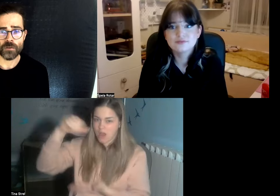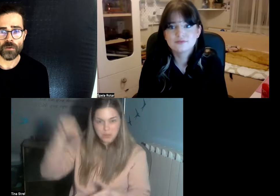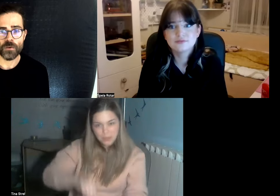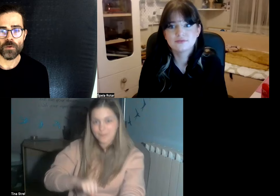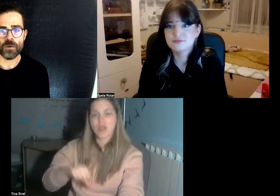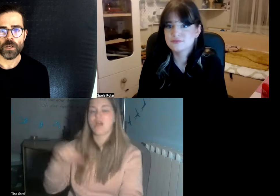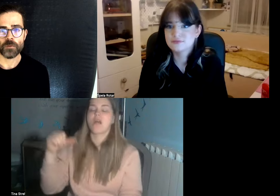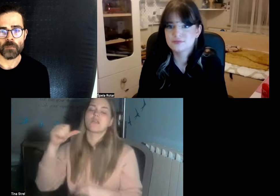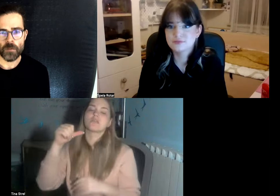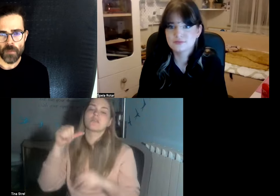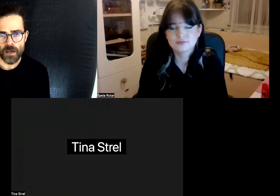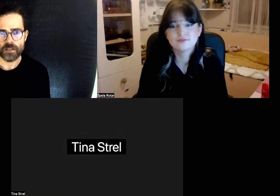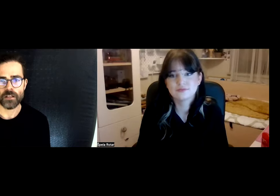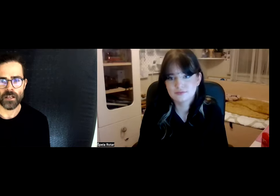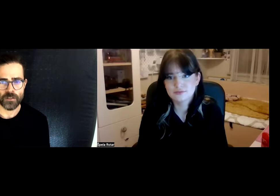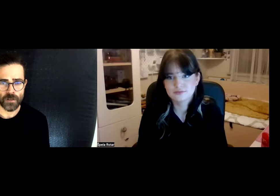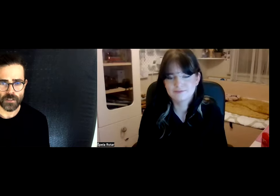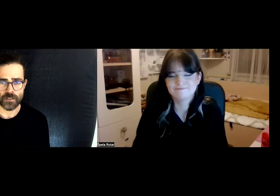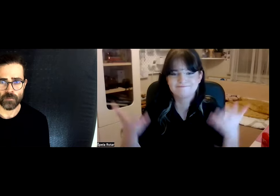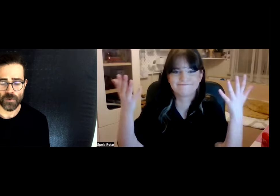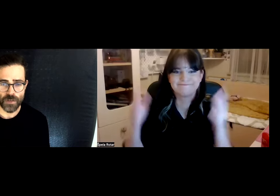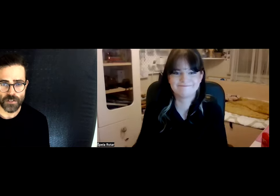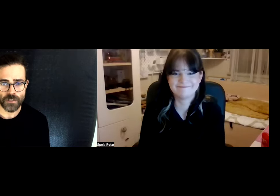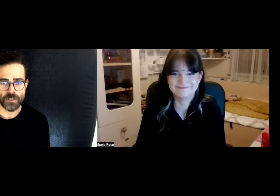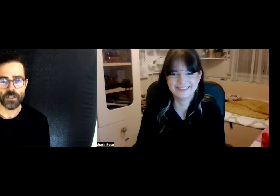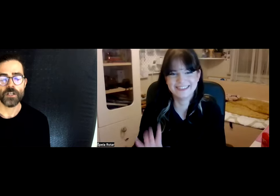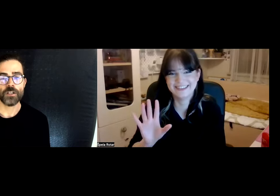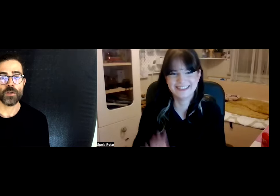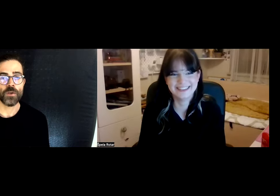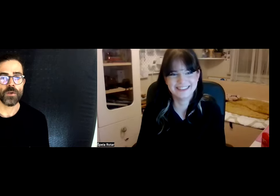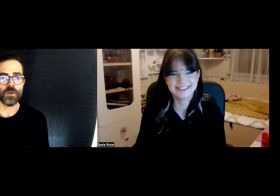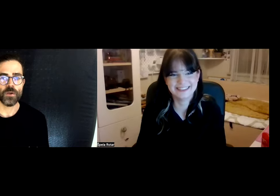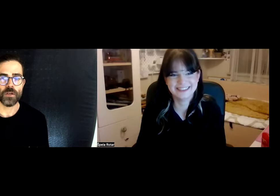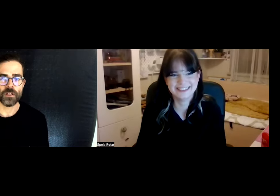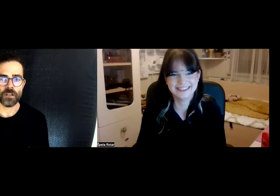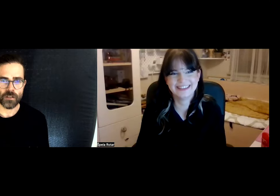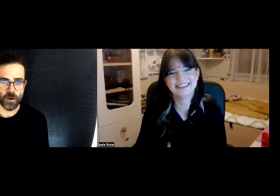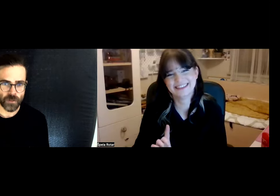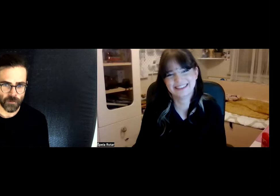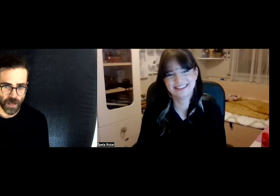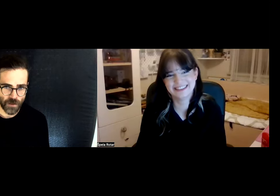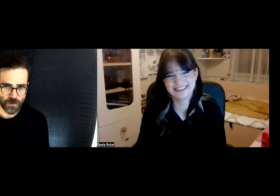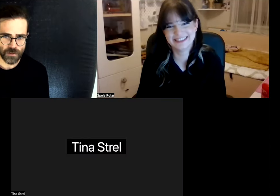to remember the lecturers and the professors to not cover the mouth